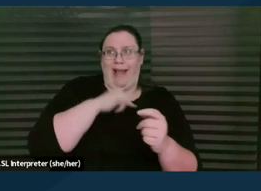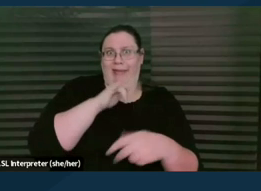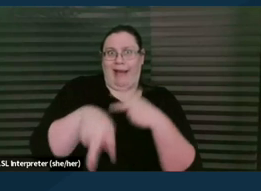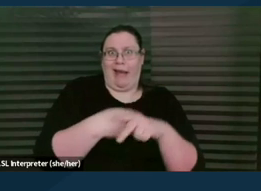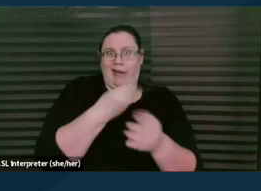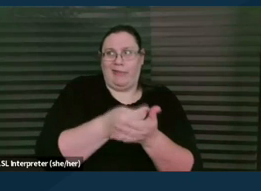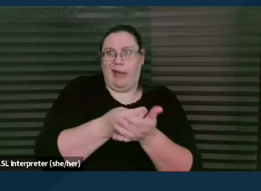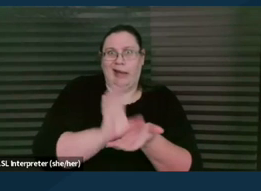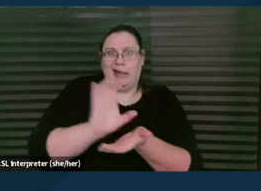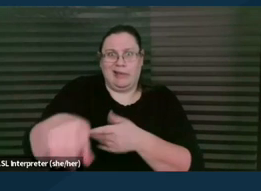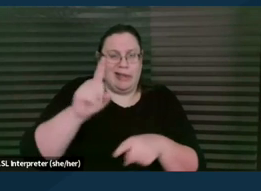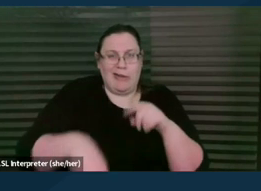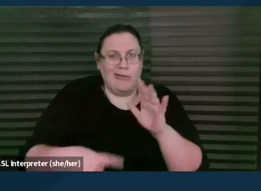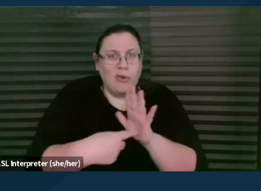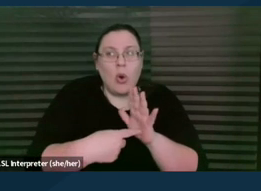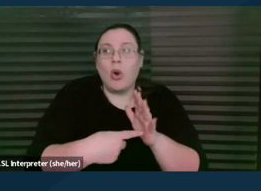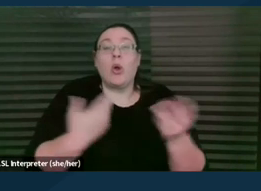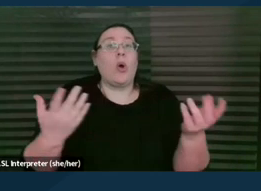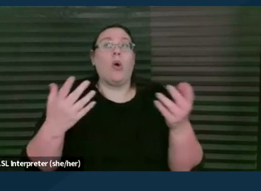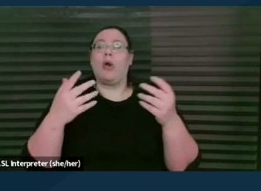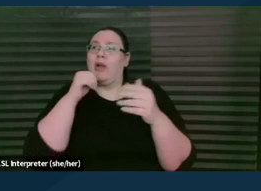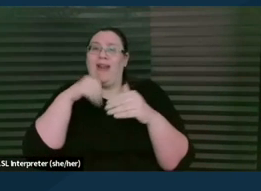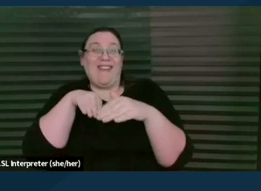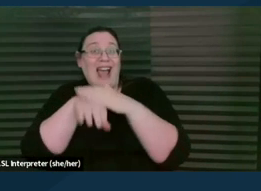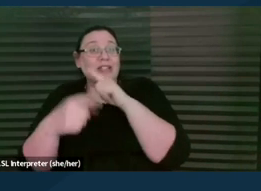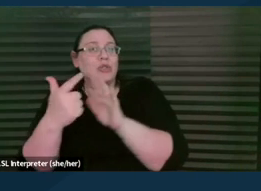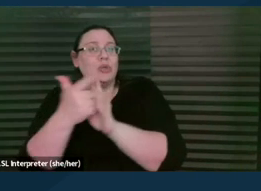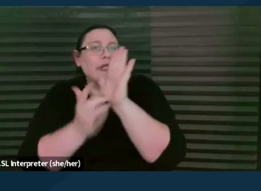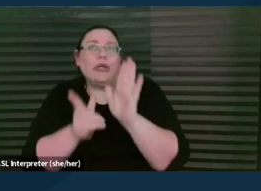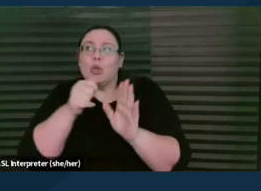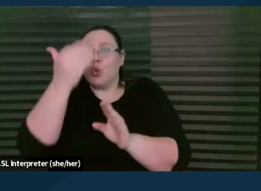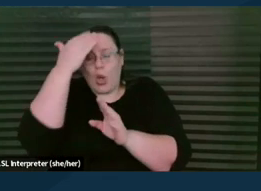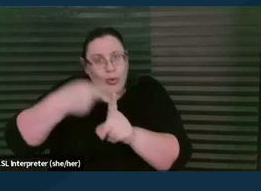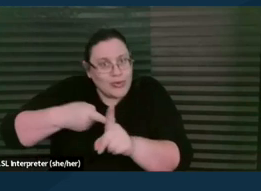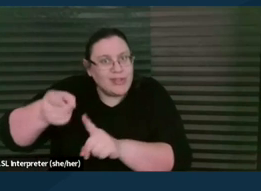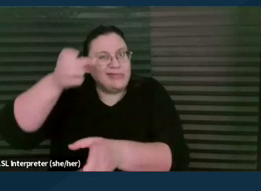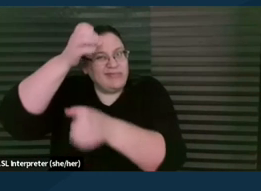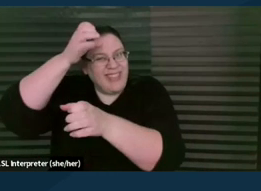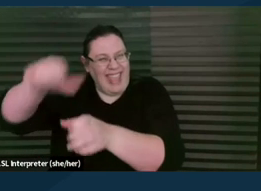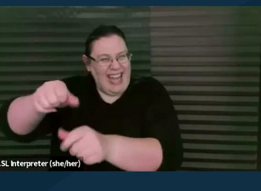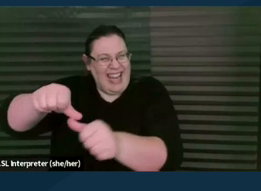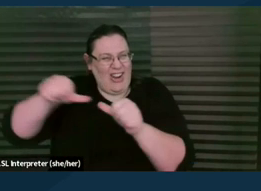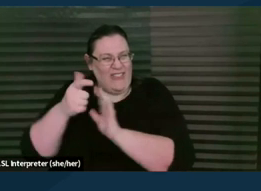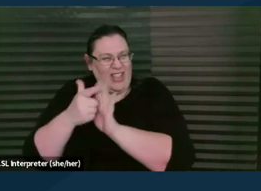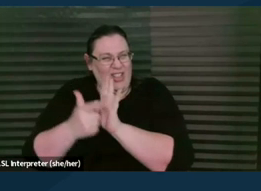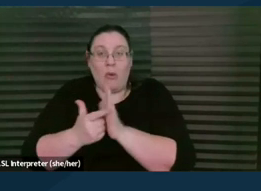or again, don't have access to an attorney who has a specialized knowledge. And there's also other reasons why people might not access